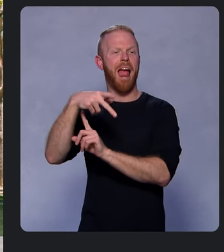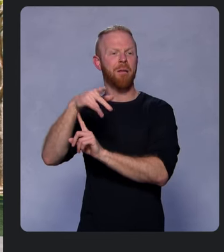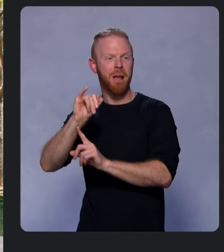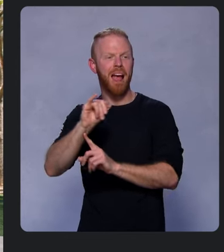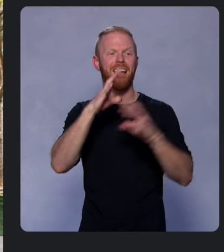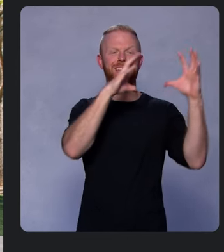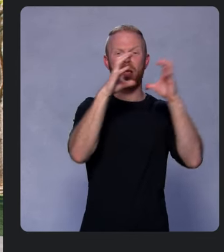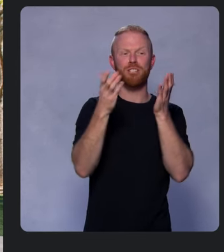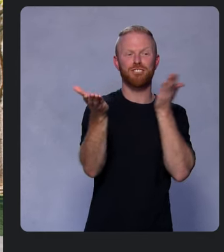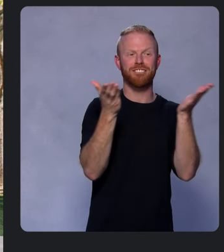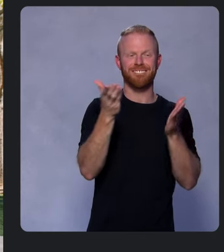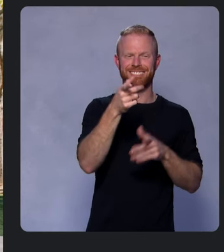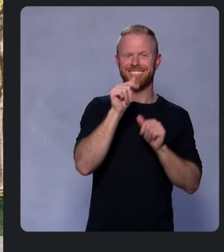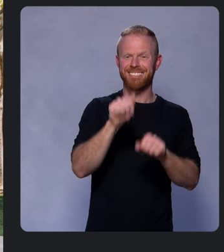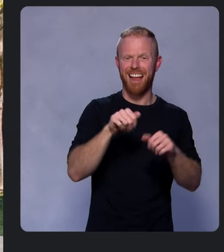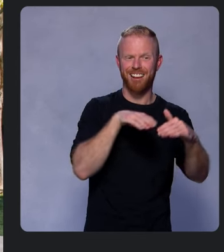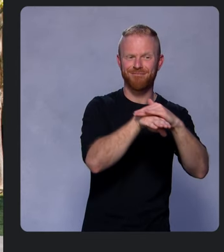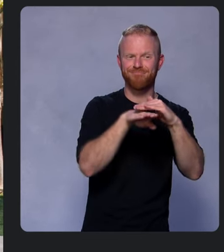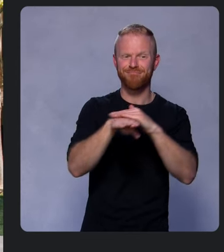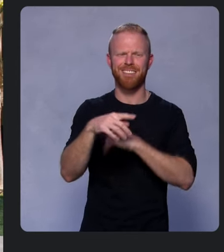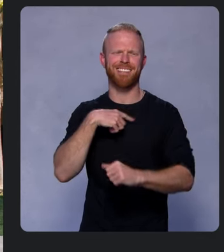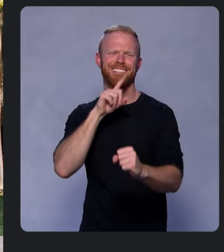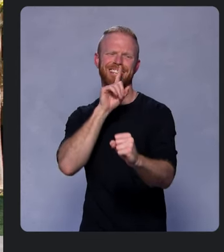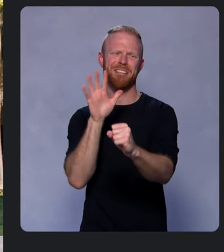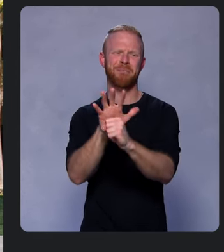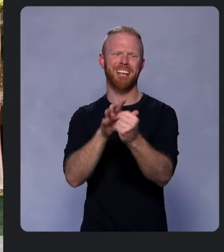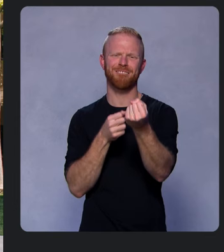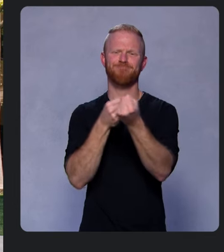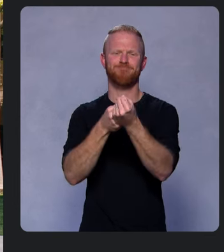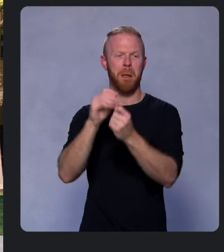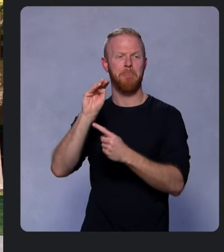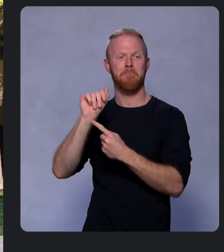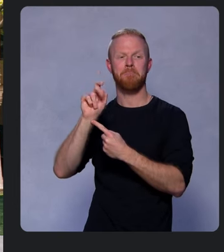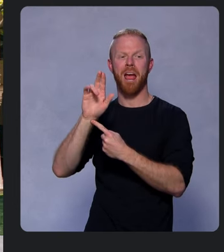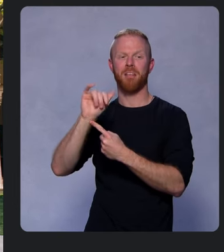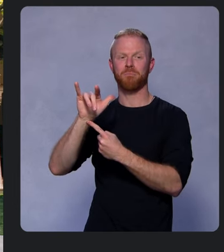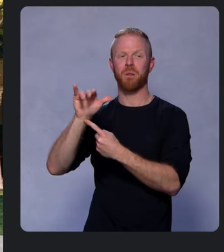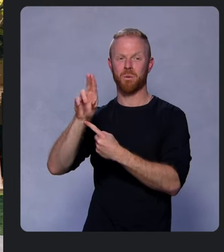And we’re committed to fully supporting Material You when they ship later this year.